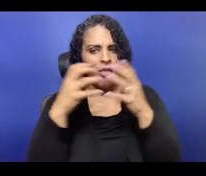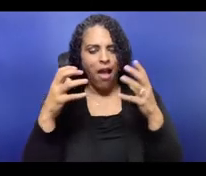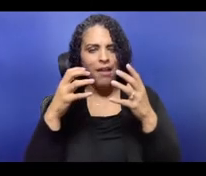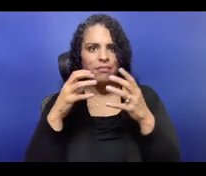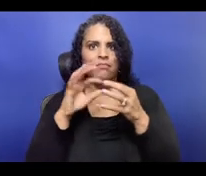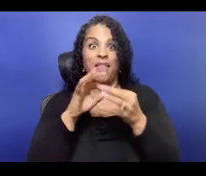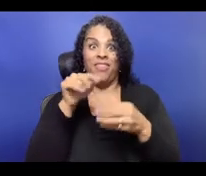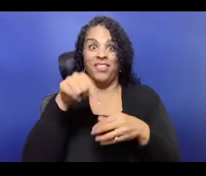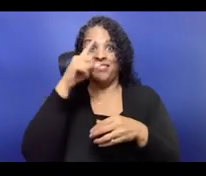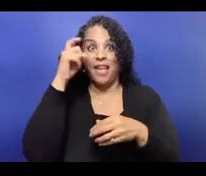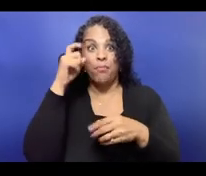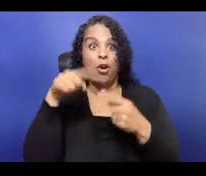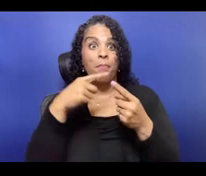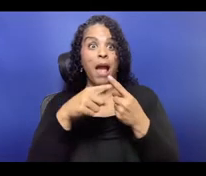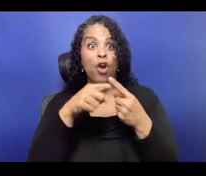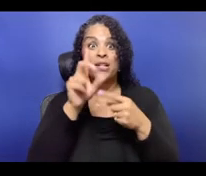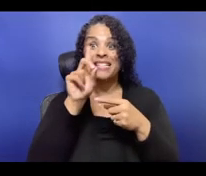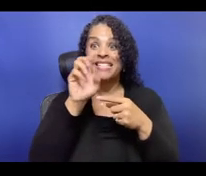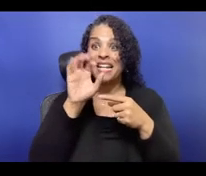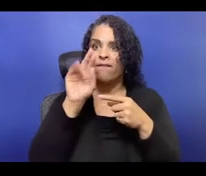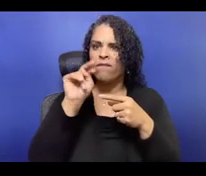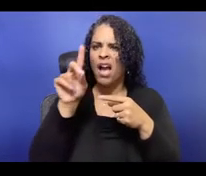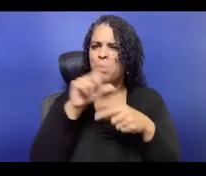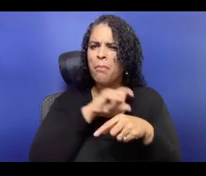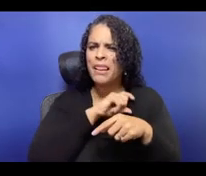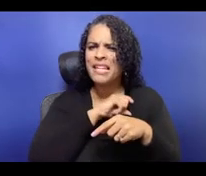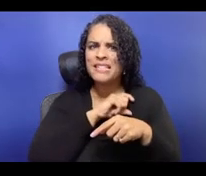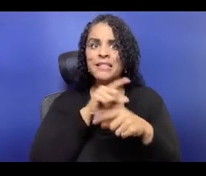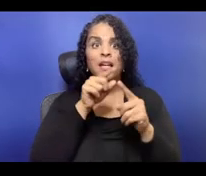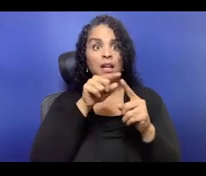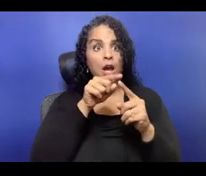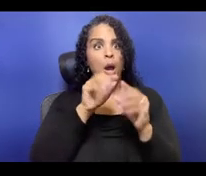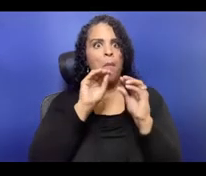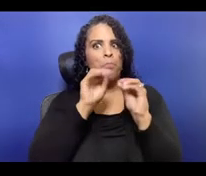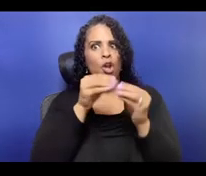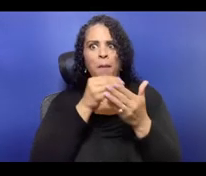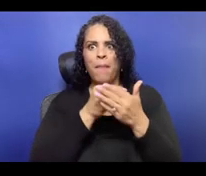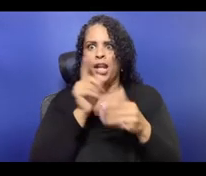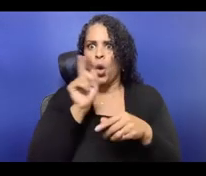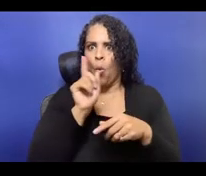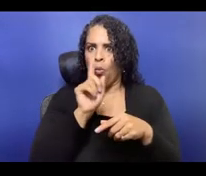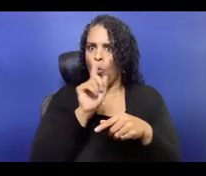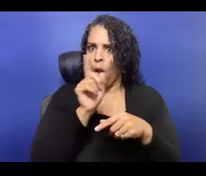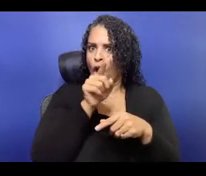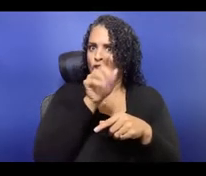And to really think about starting with those line items in the budget as the things that are really reflecting